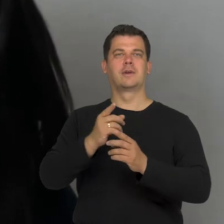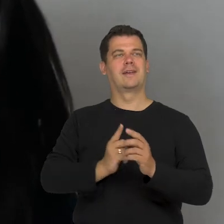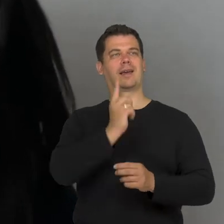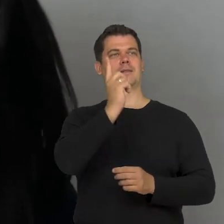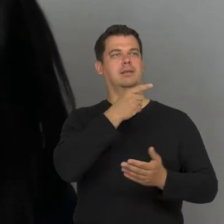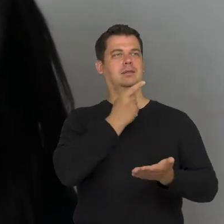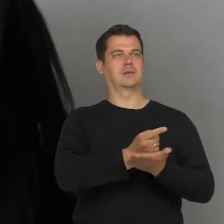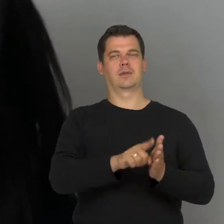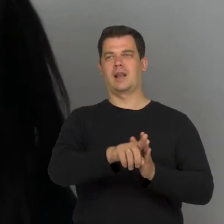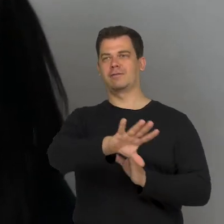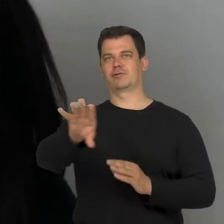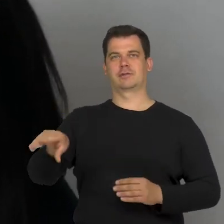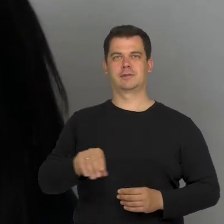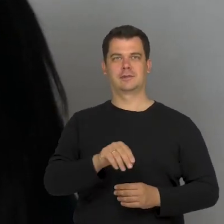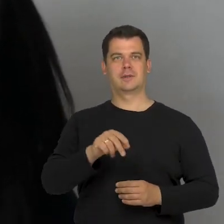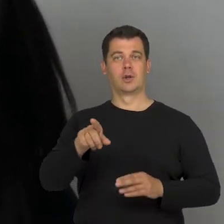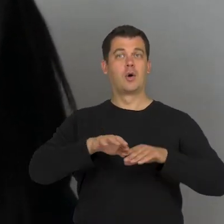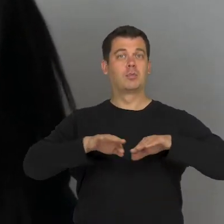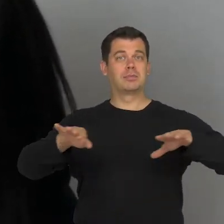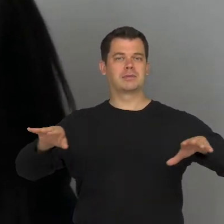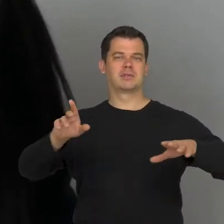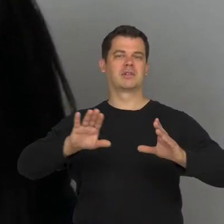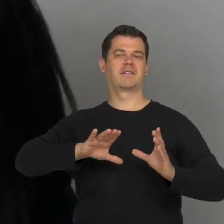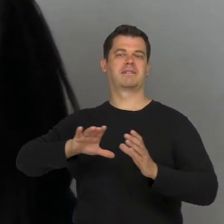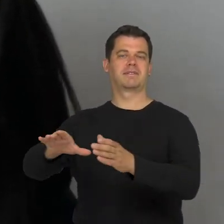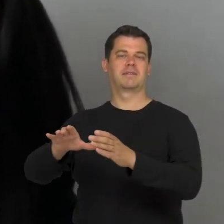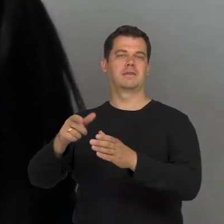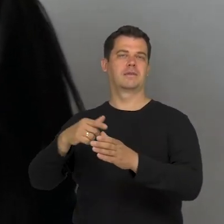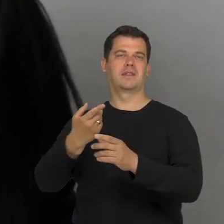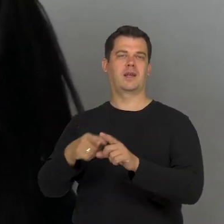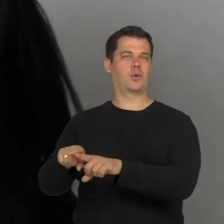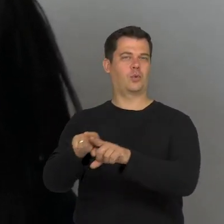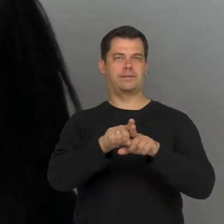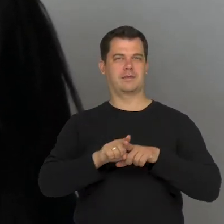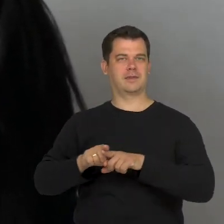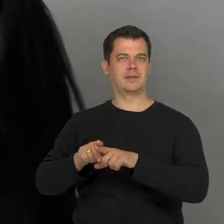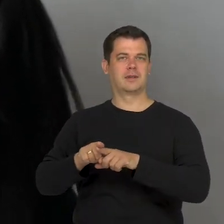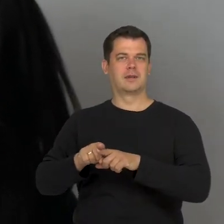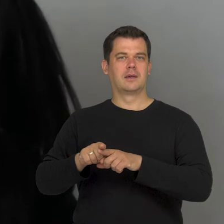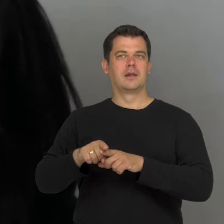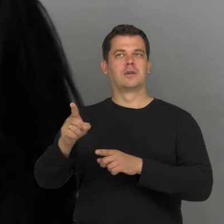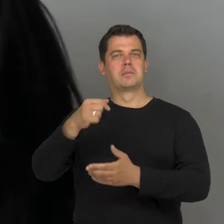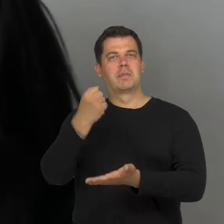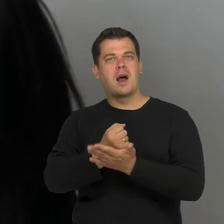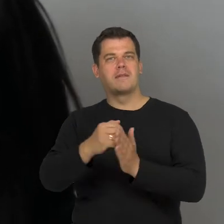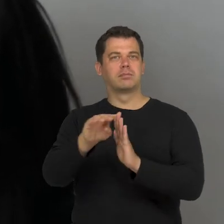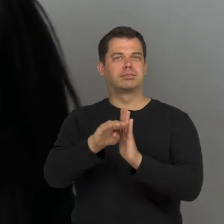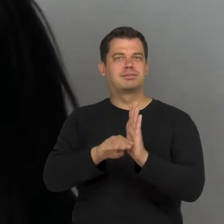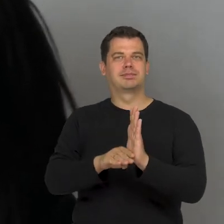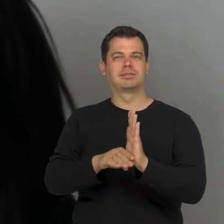where public is not really public, where the rights are not evenly distributed etc.